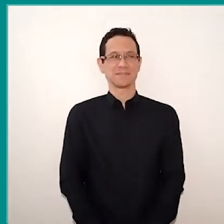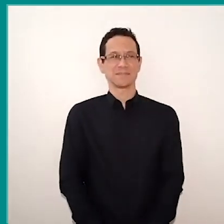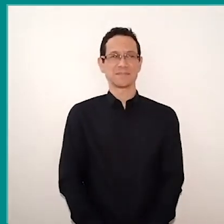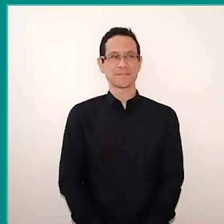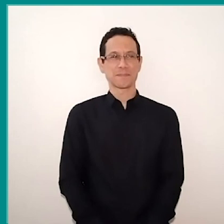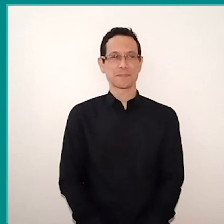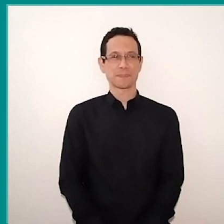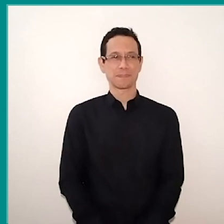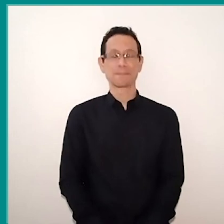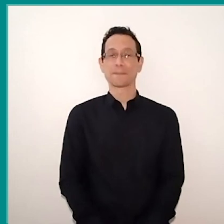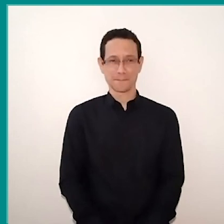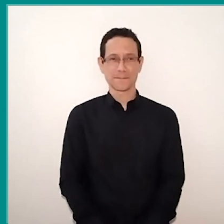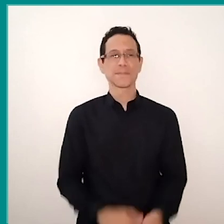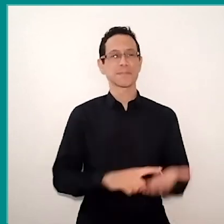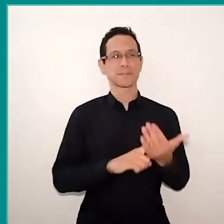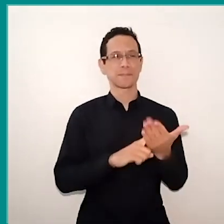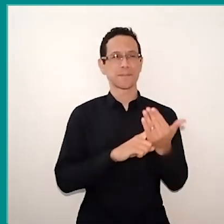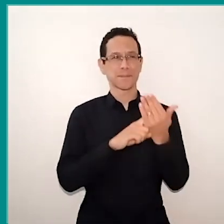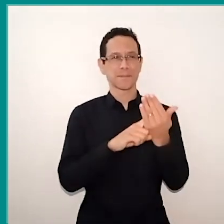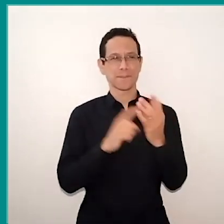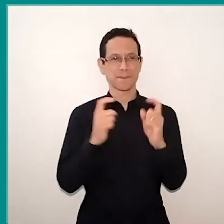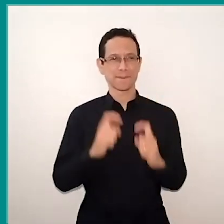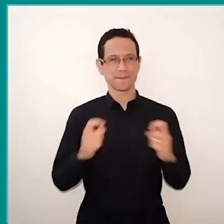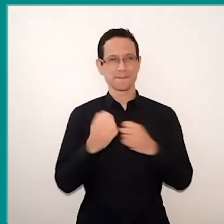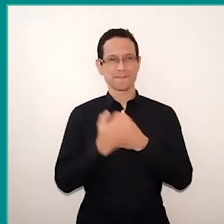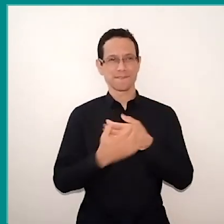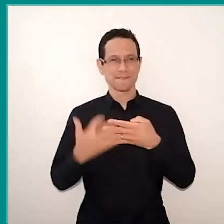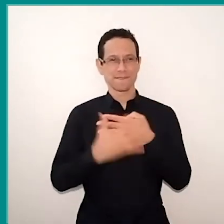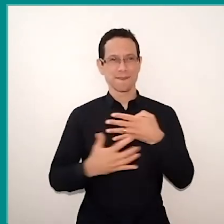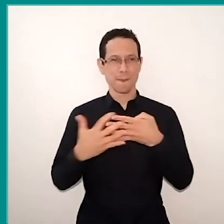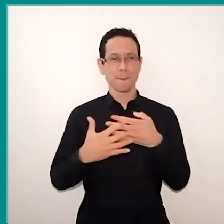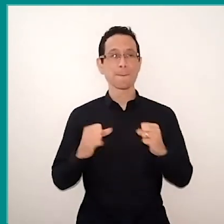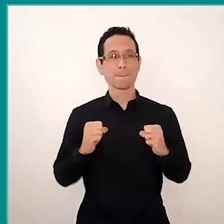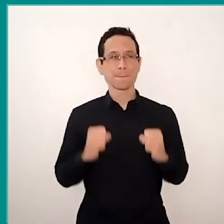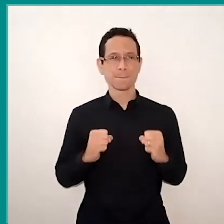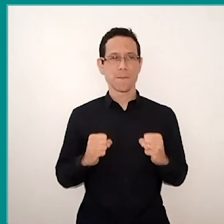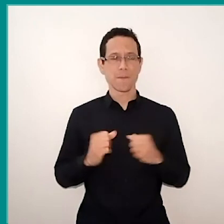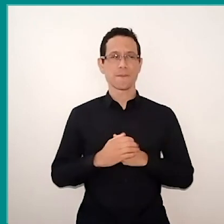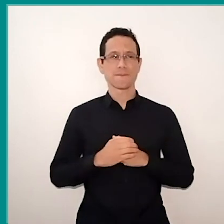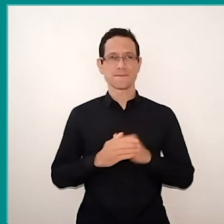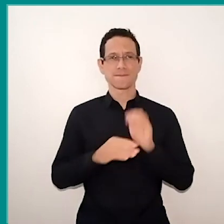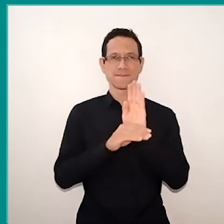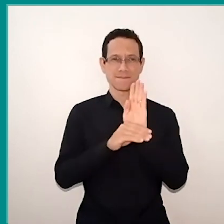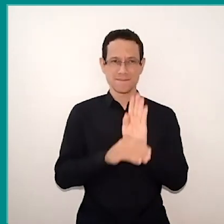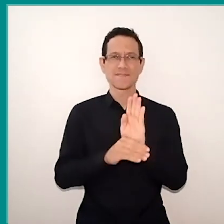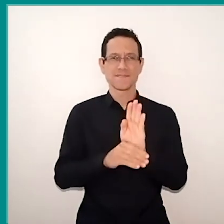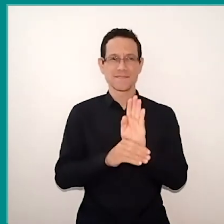“For digital technology can be a ally of the teachers… “